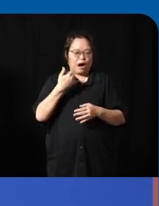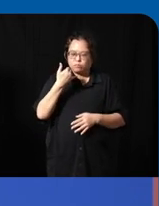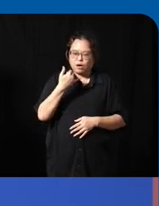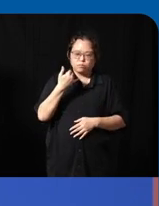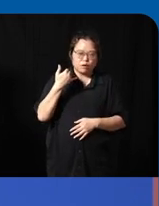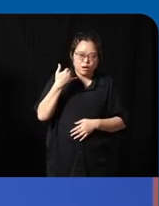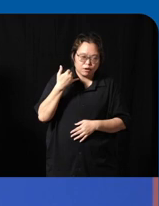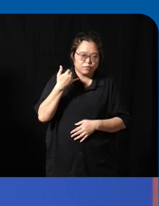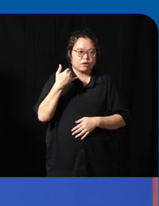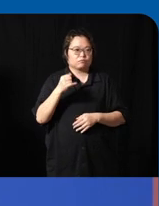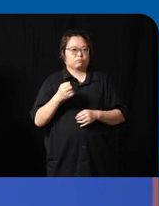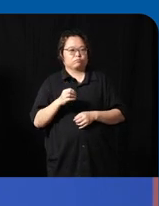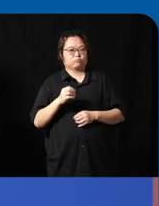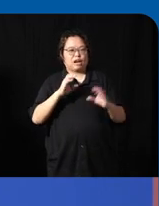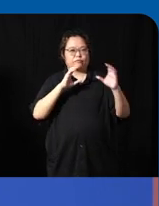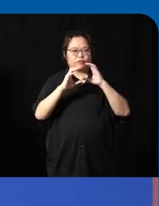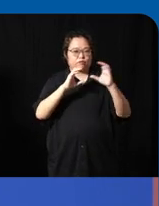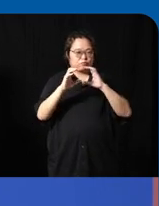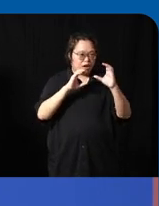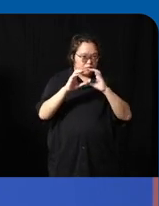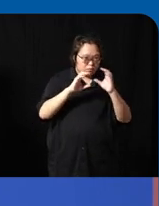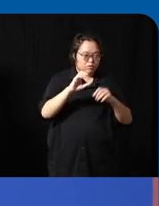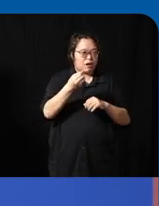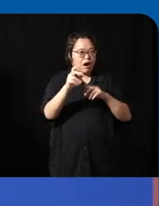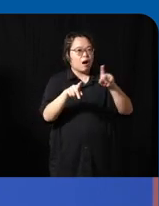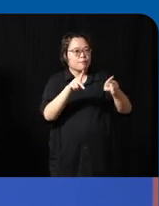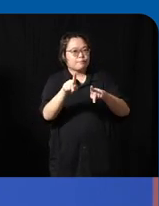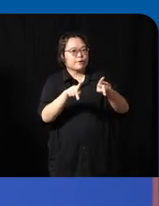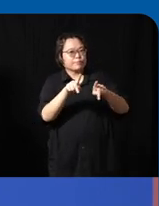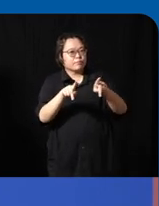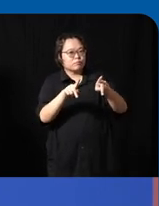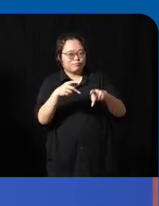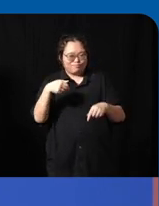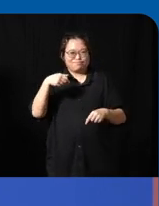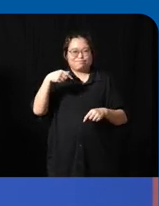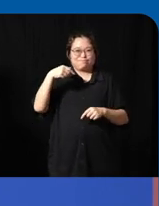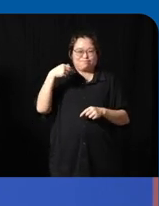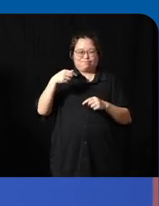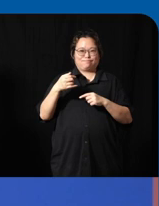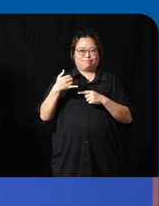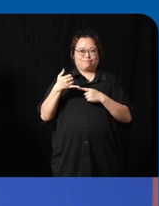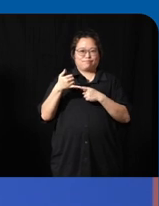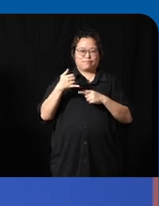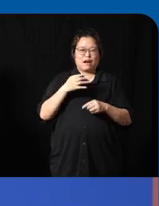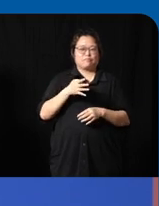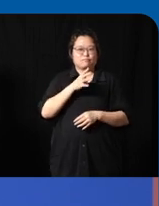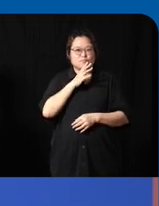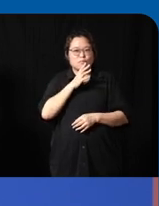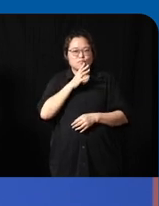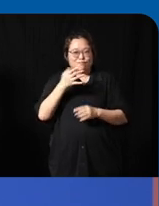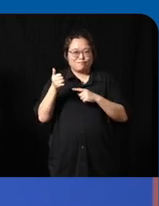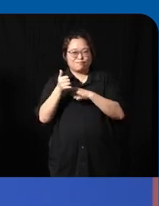people people to be able to use technology in a way um that is that helps me to be to plugged in